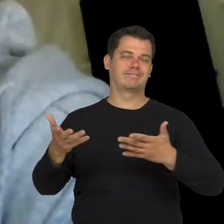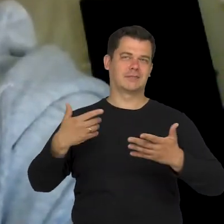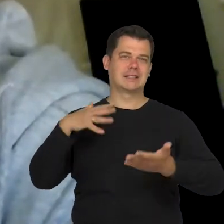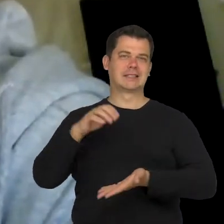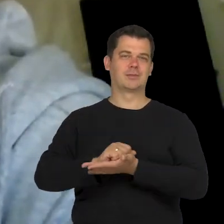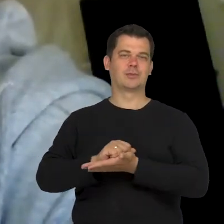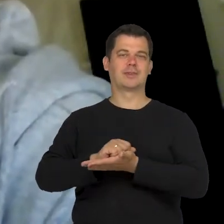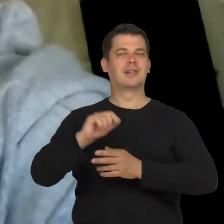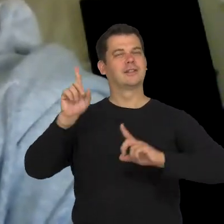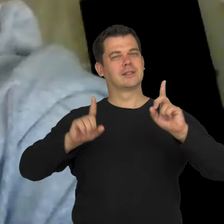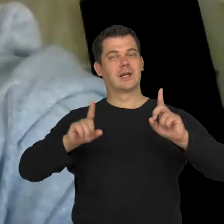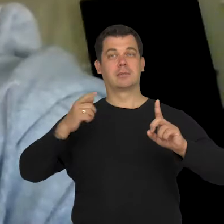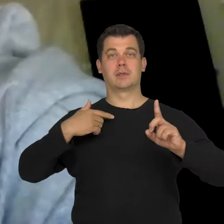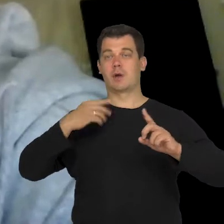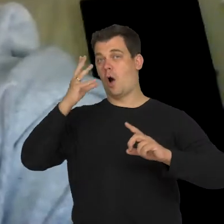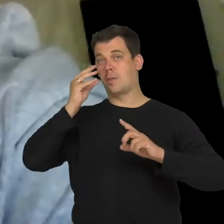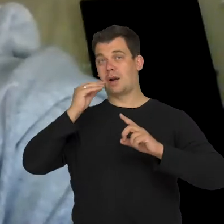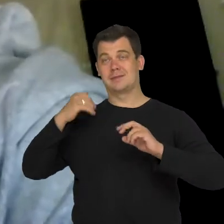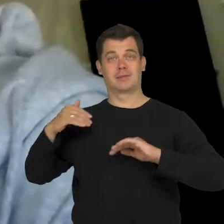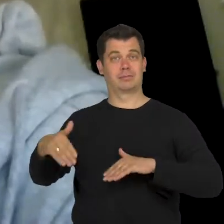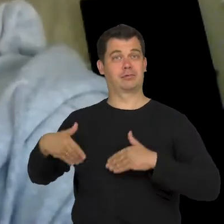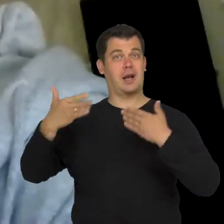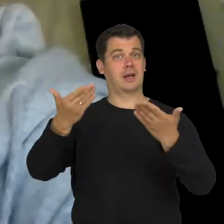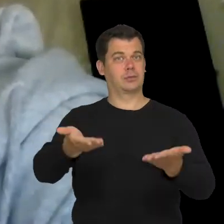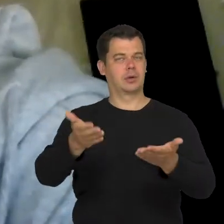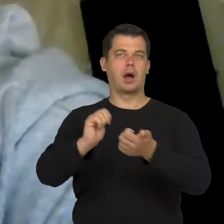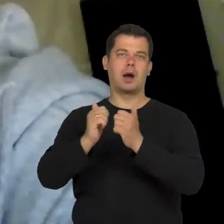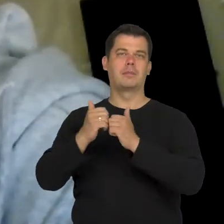Displaying certain images or using the images